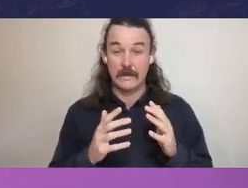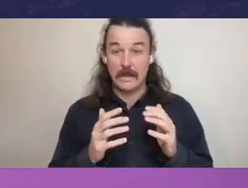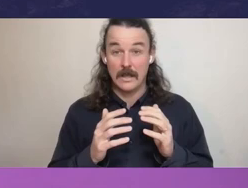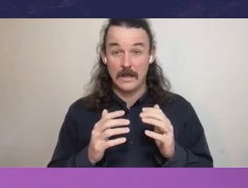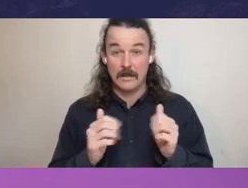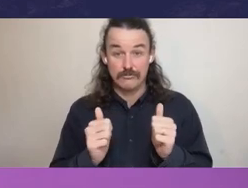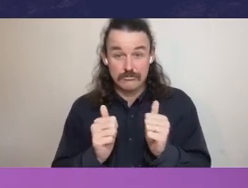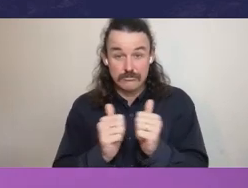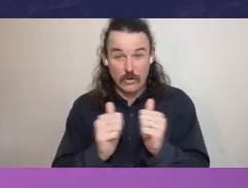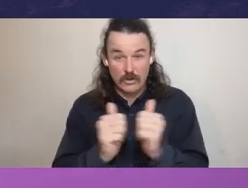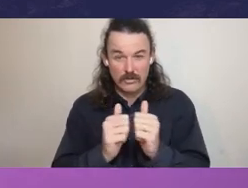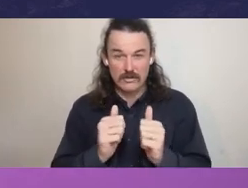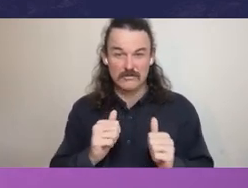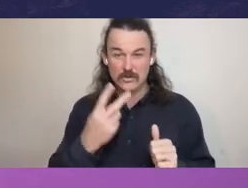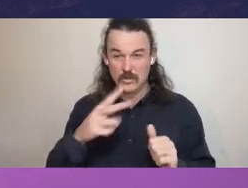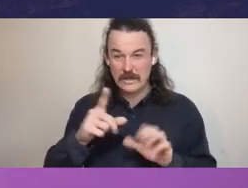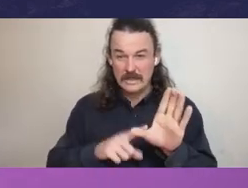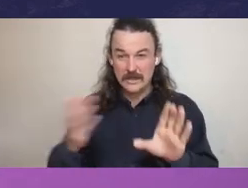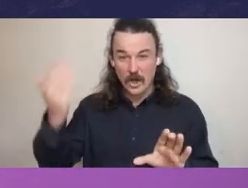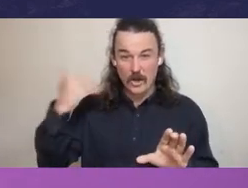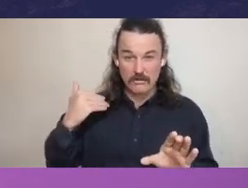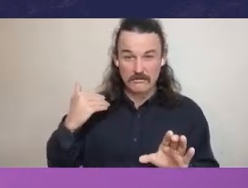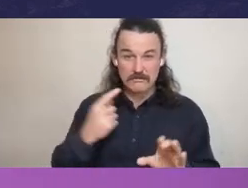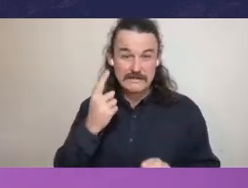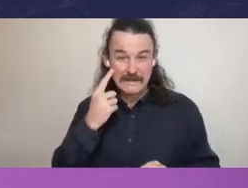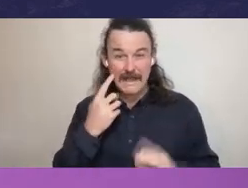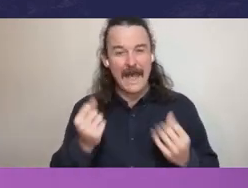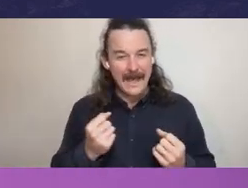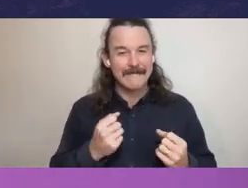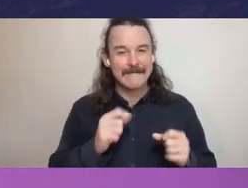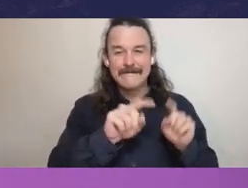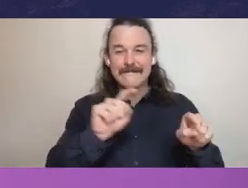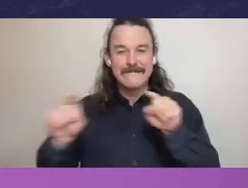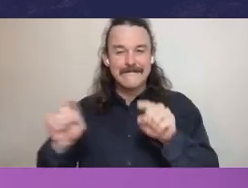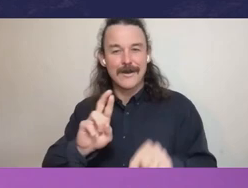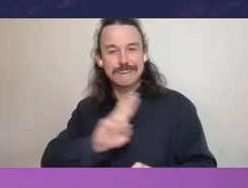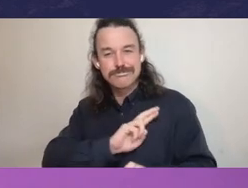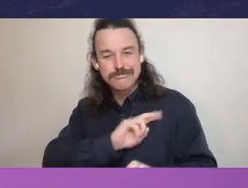that all of those features exist. We've known about them for probably four decades,